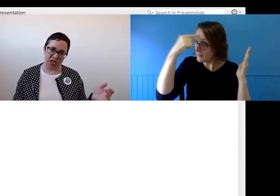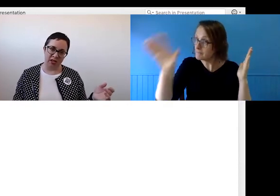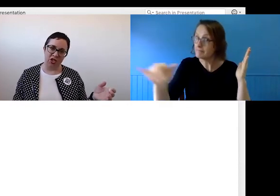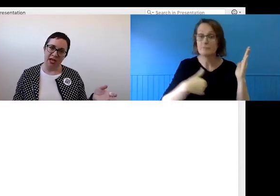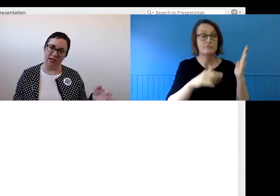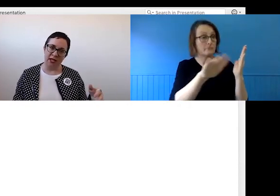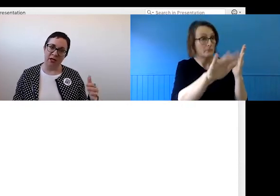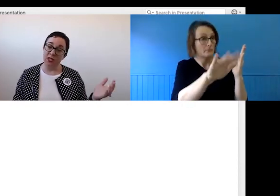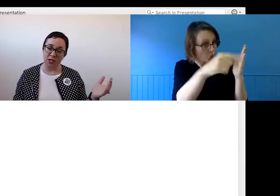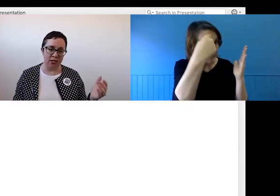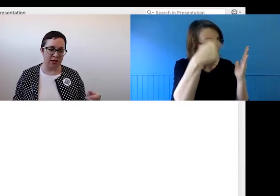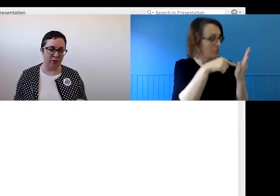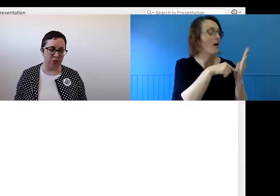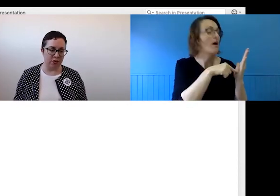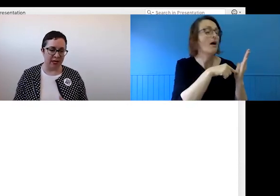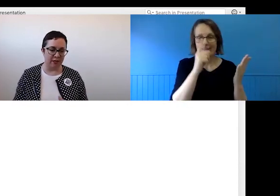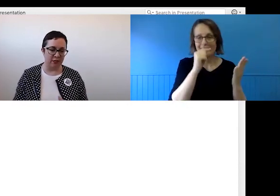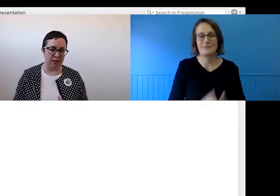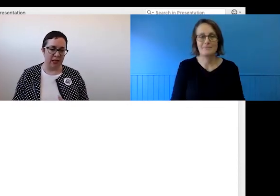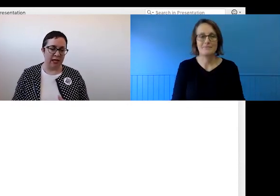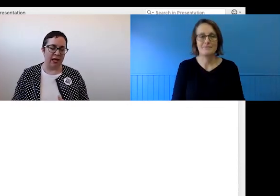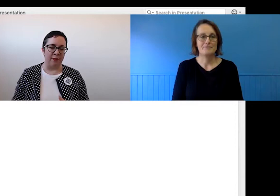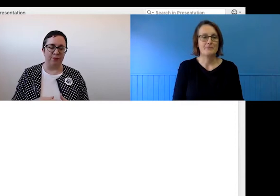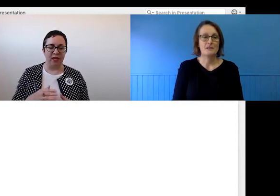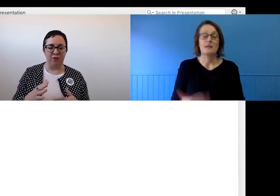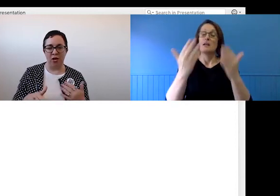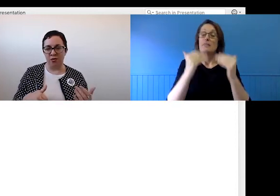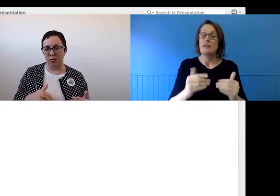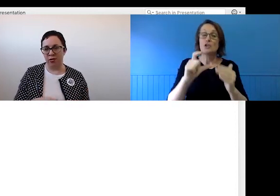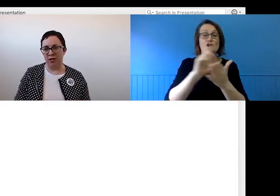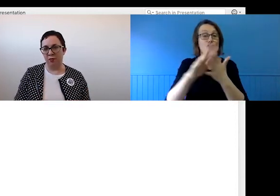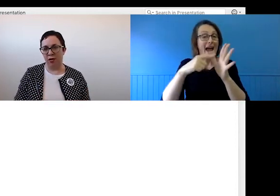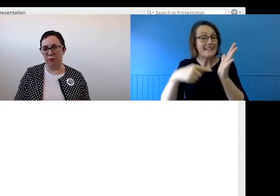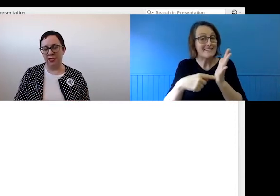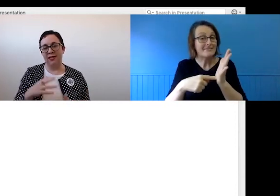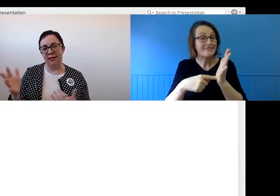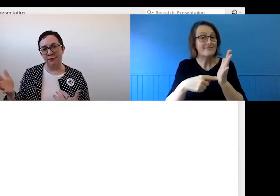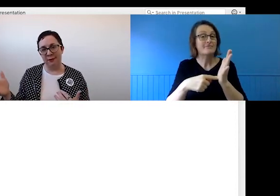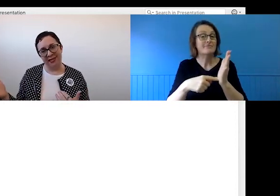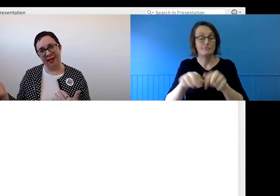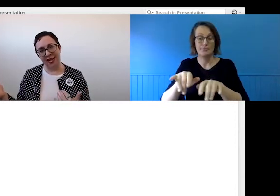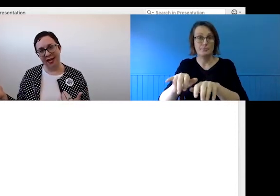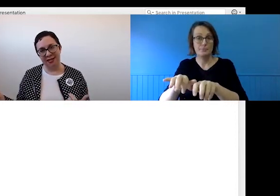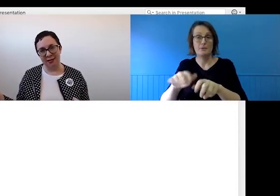Managing the chat and the questions if you can't manage it yourself, delegate to